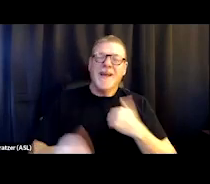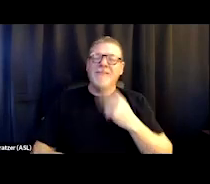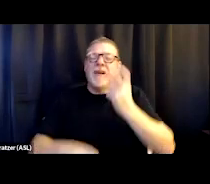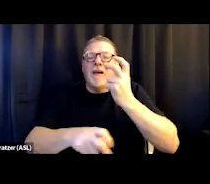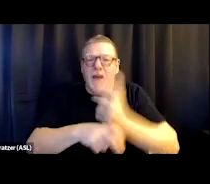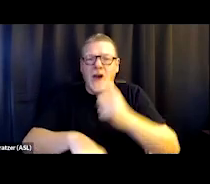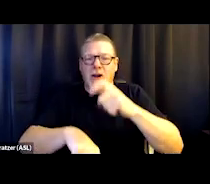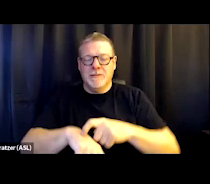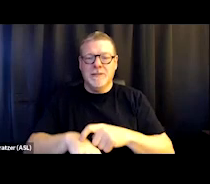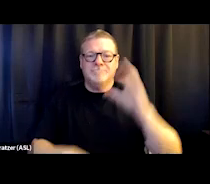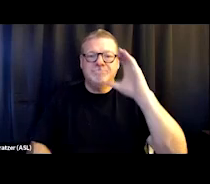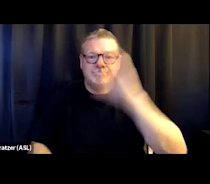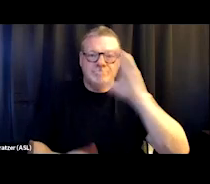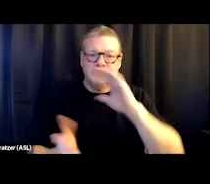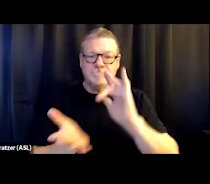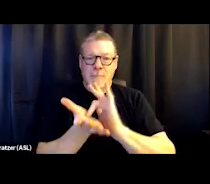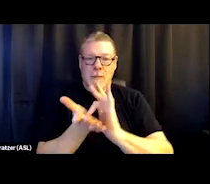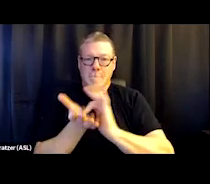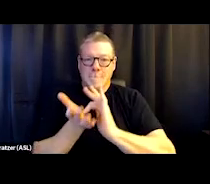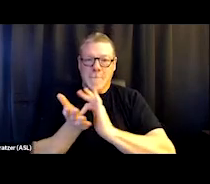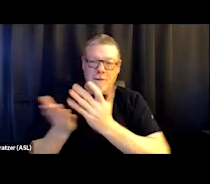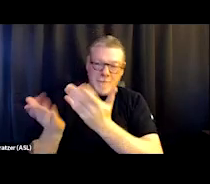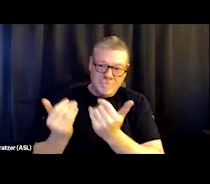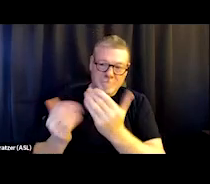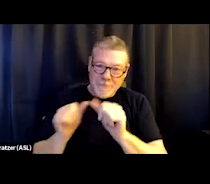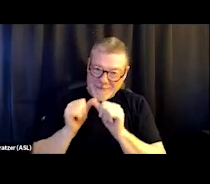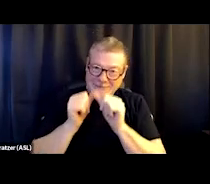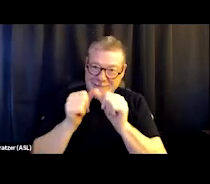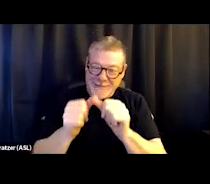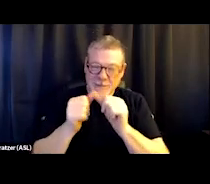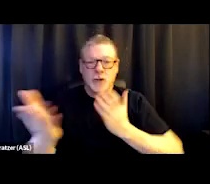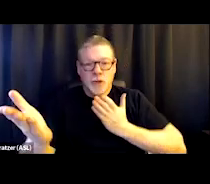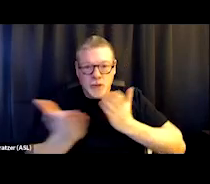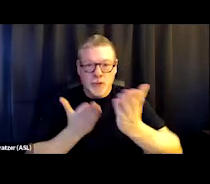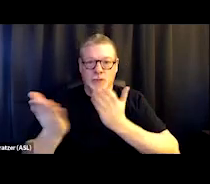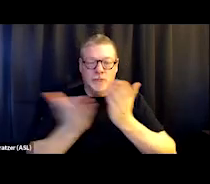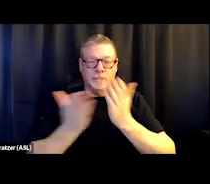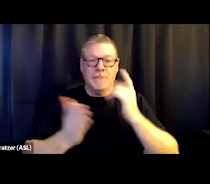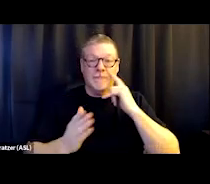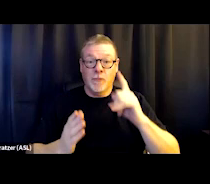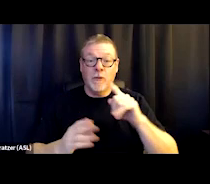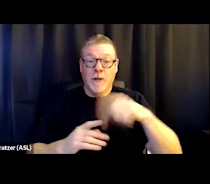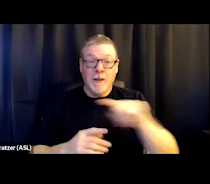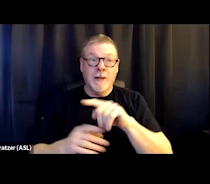finding a medical partner that would on a consistent basis serve, you know, notably the SMI population,